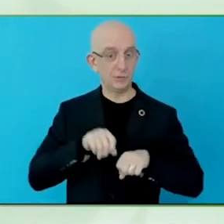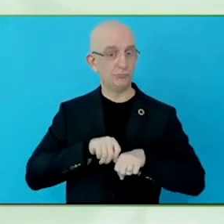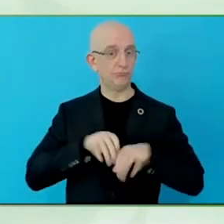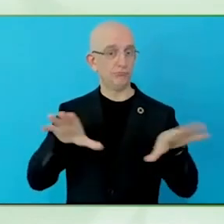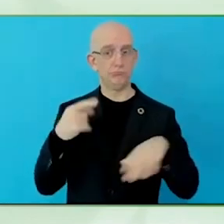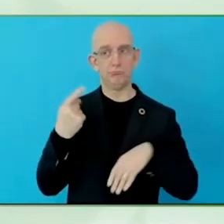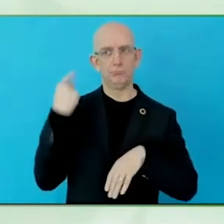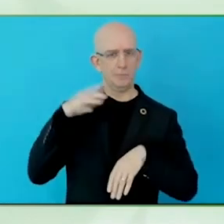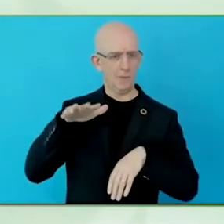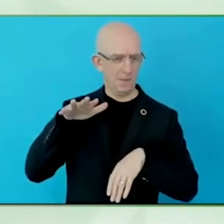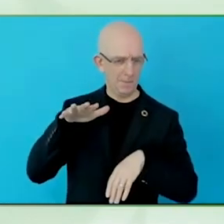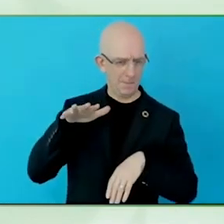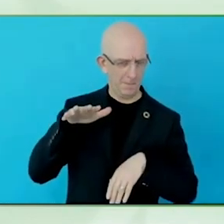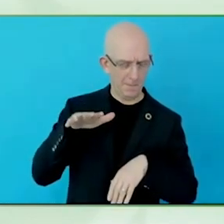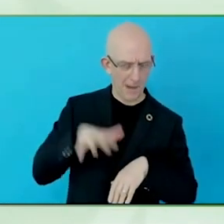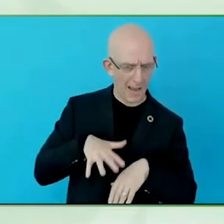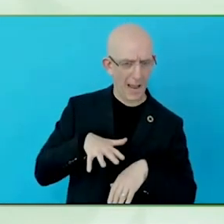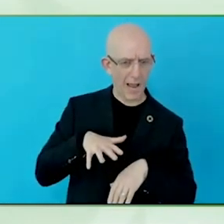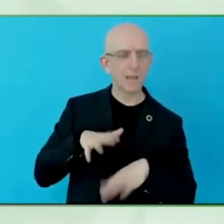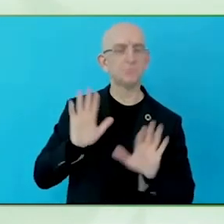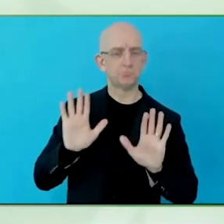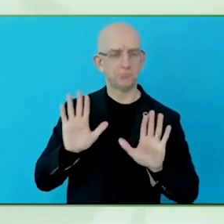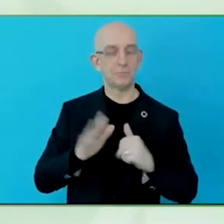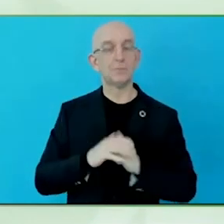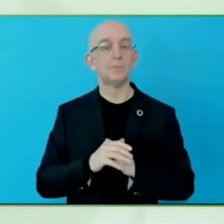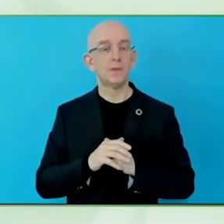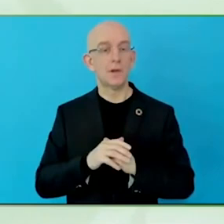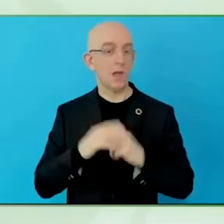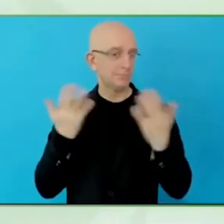I think I was very lucky and privileged to work on this report